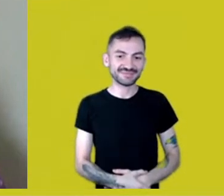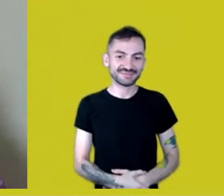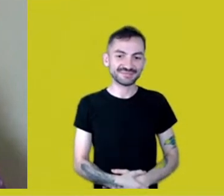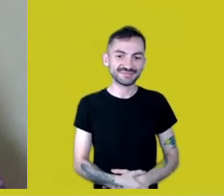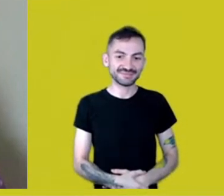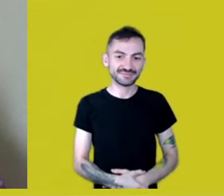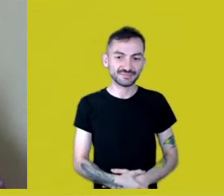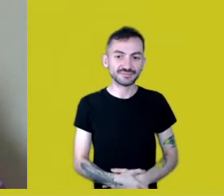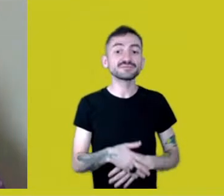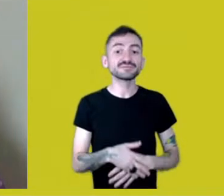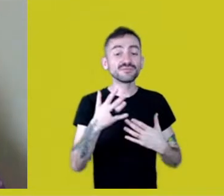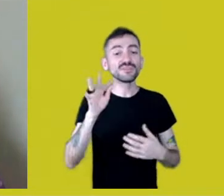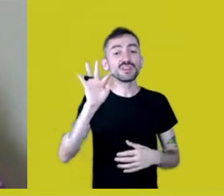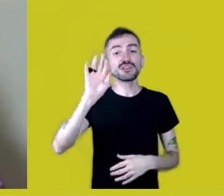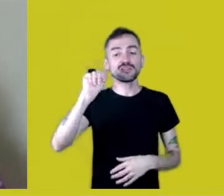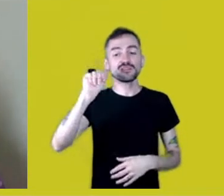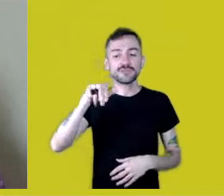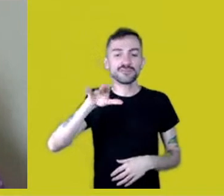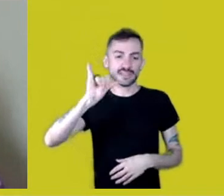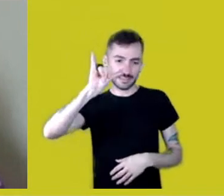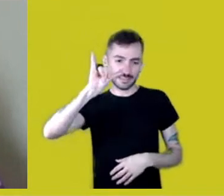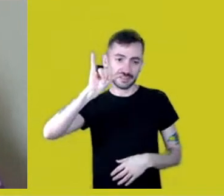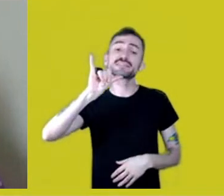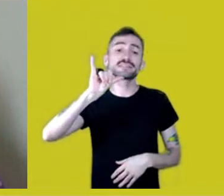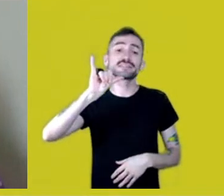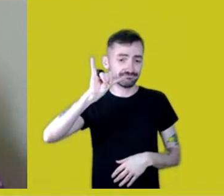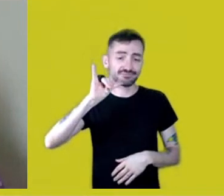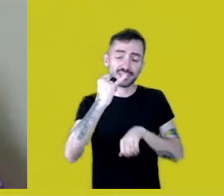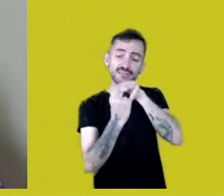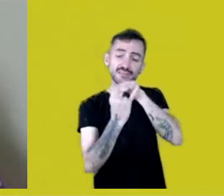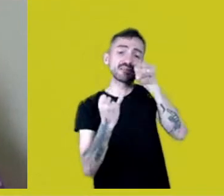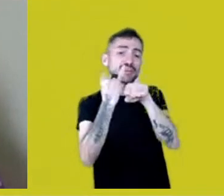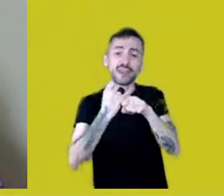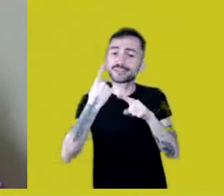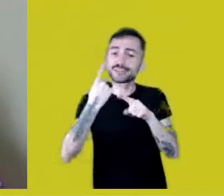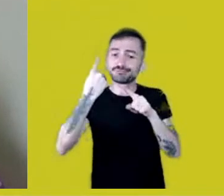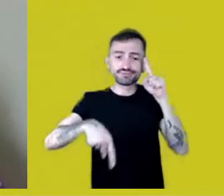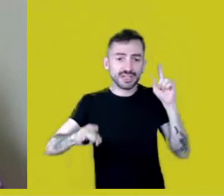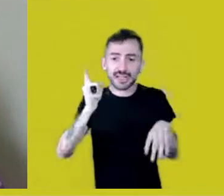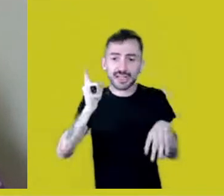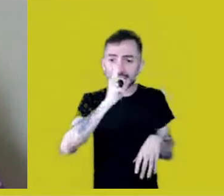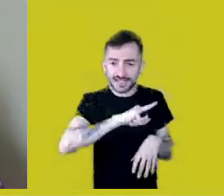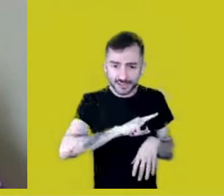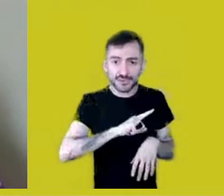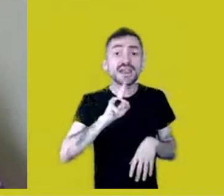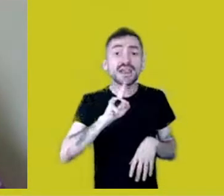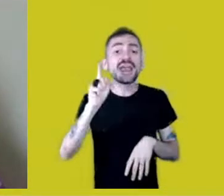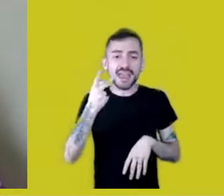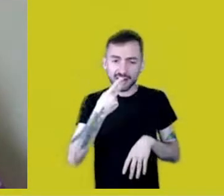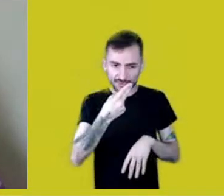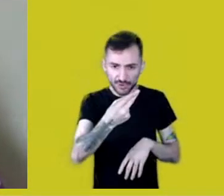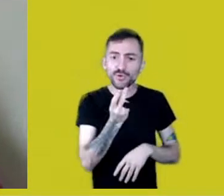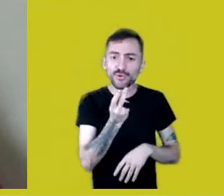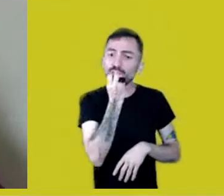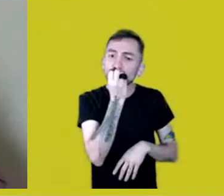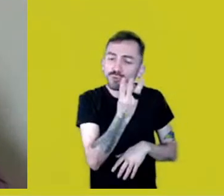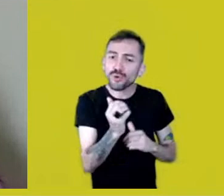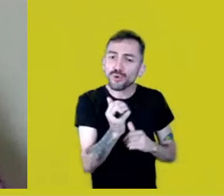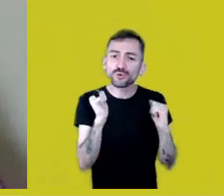Well, Francy went offline, but she sent a message: “It was great to be in touch with you all, thanks for everything,